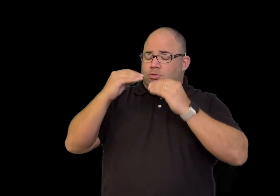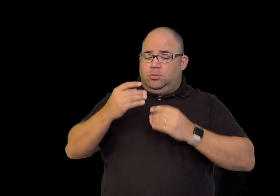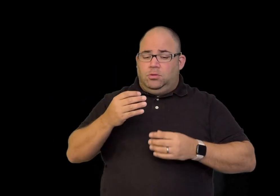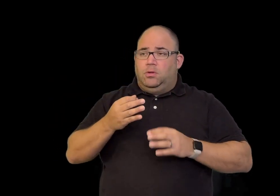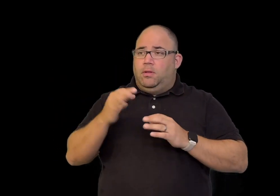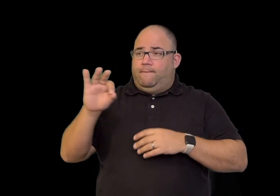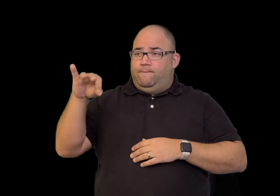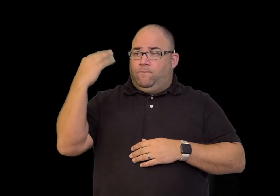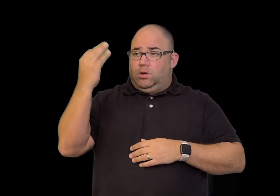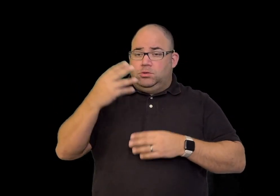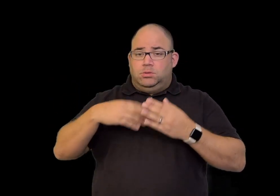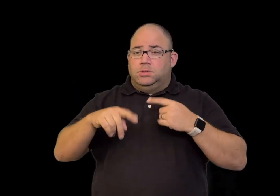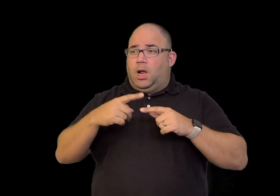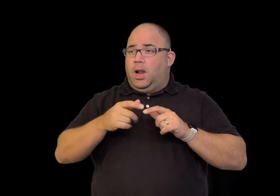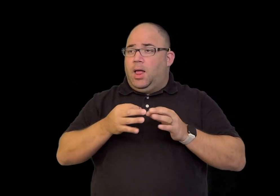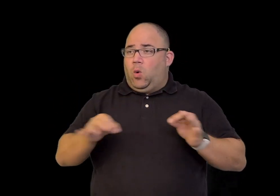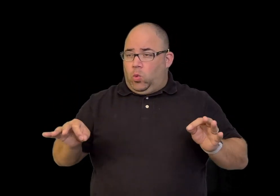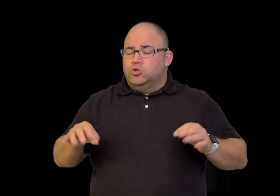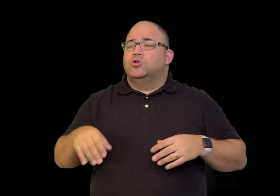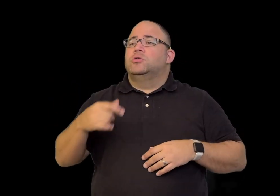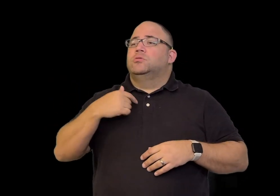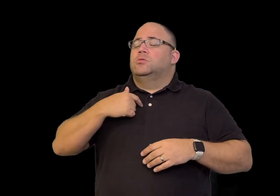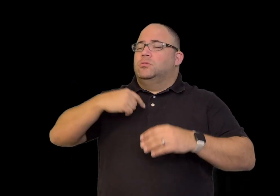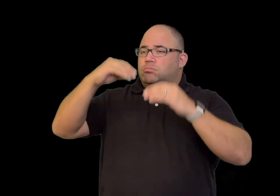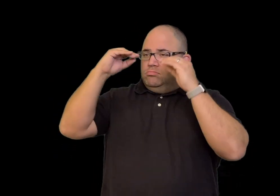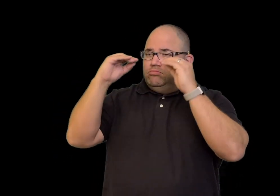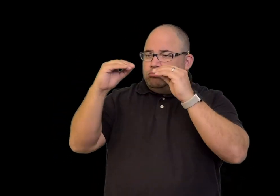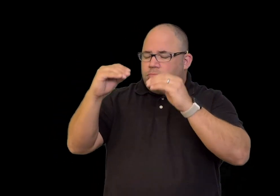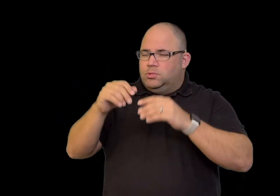In exchange for learning French sign language,